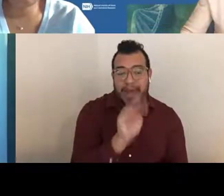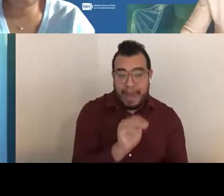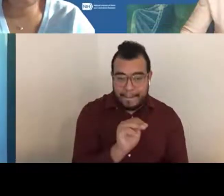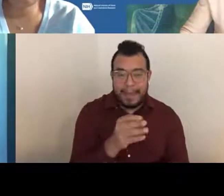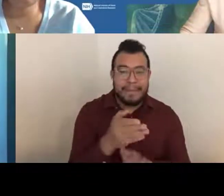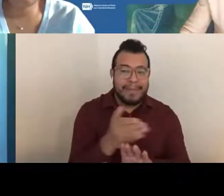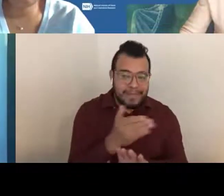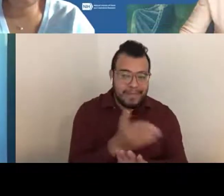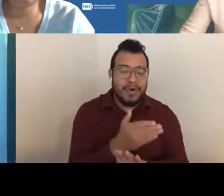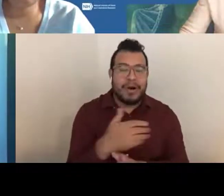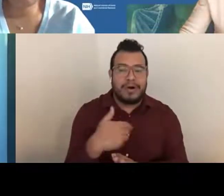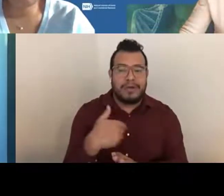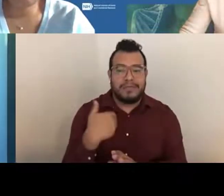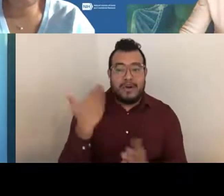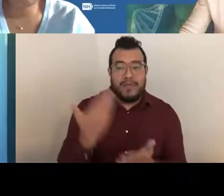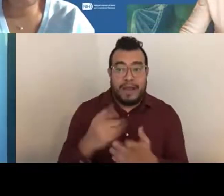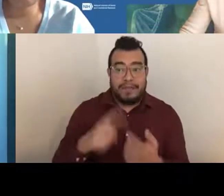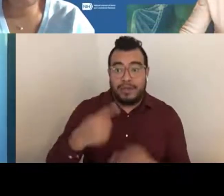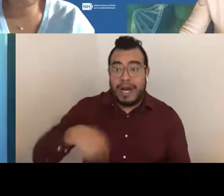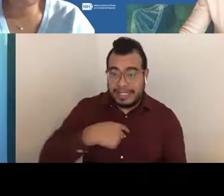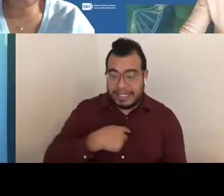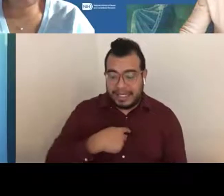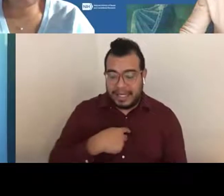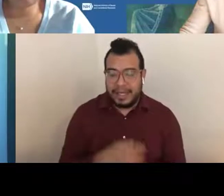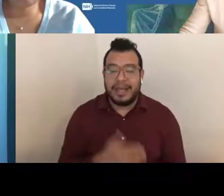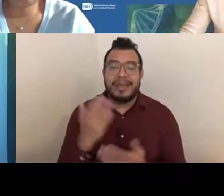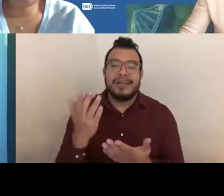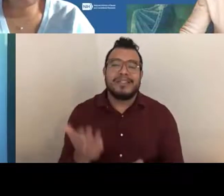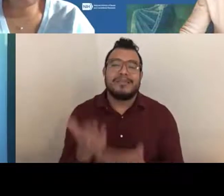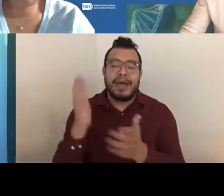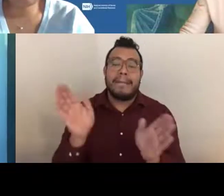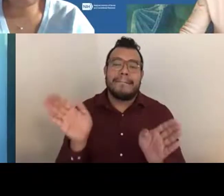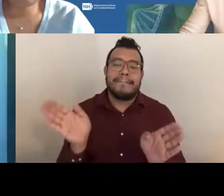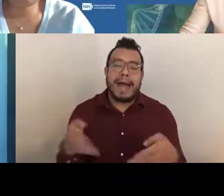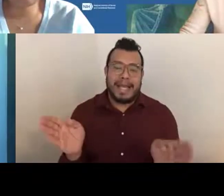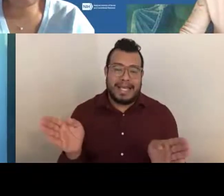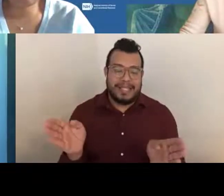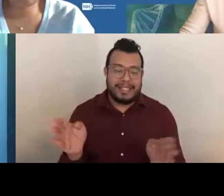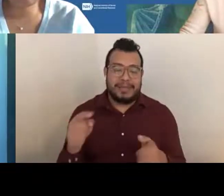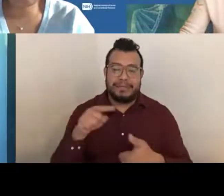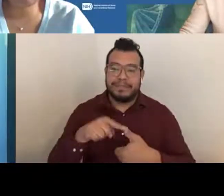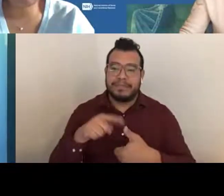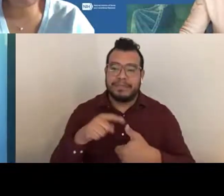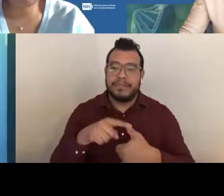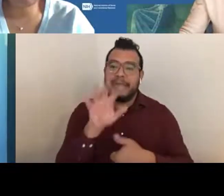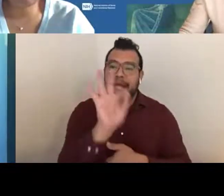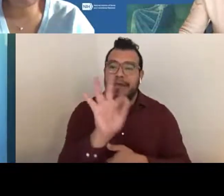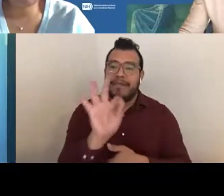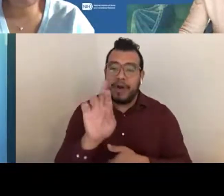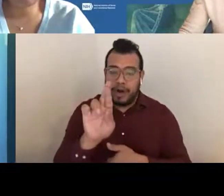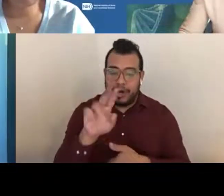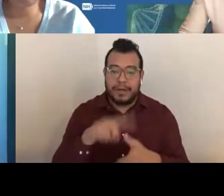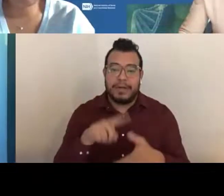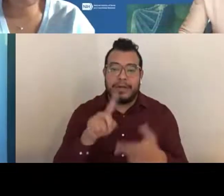And what you would do is submit a package to us that has your FFR, the balance,